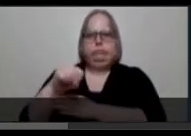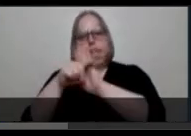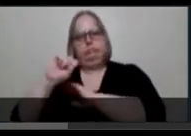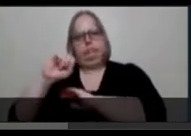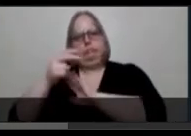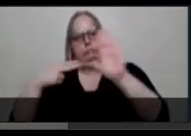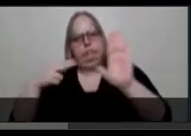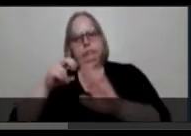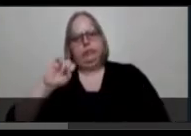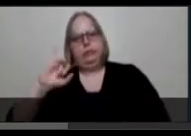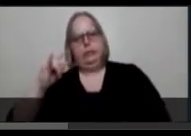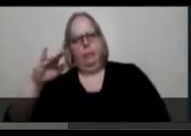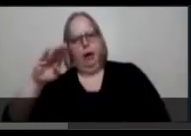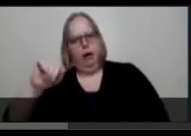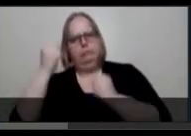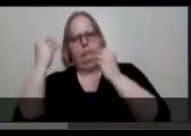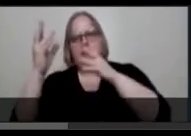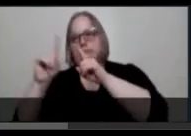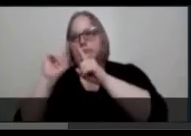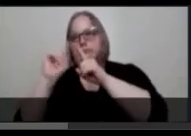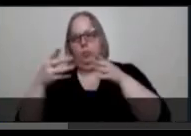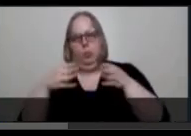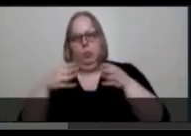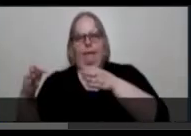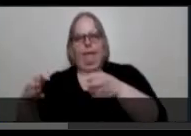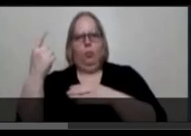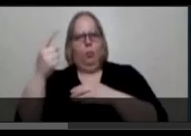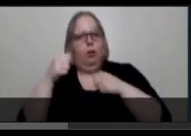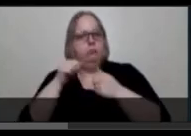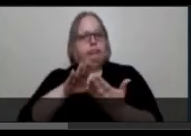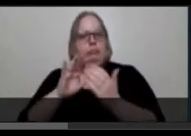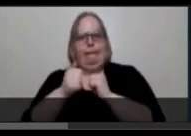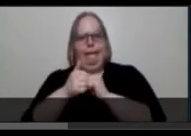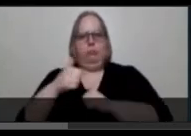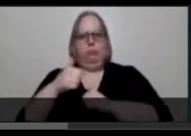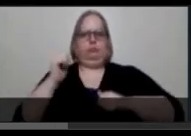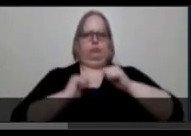one such way being through performance. One of those companies that I will be discussing